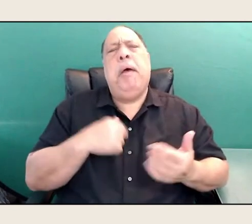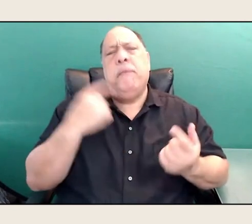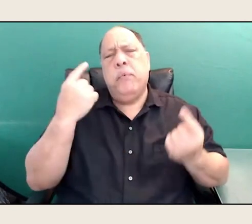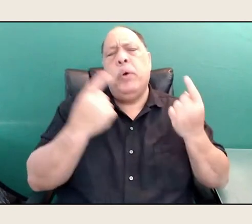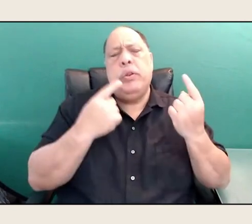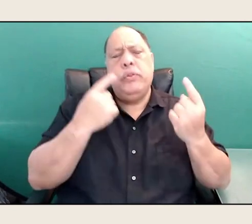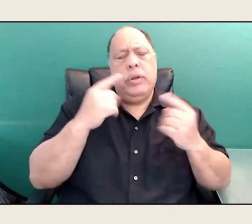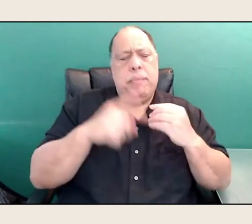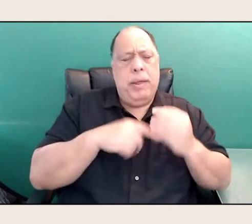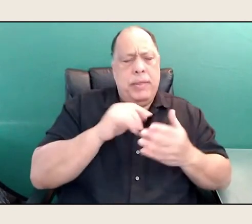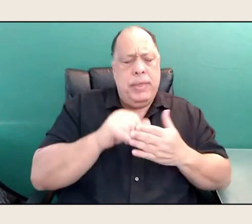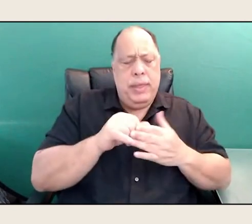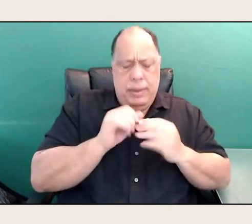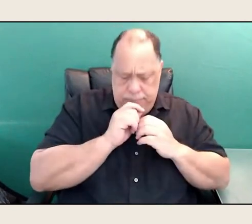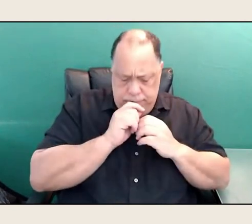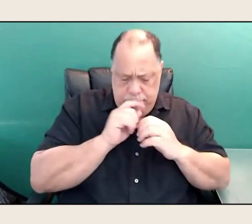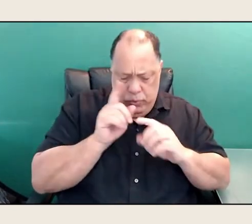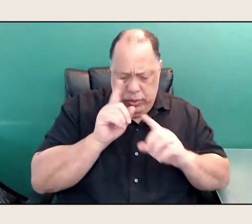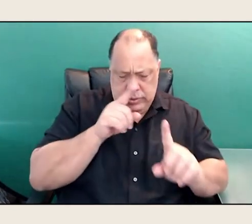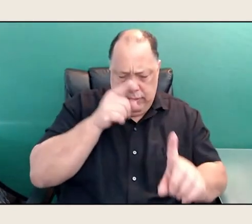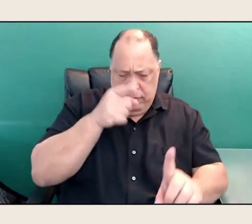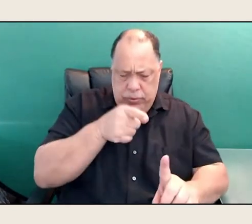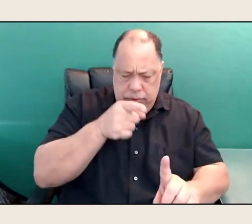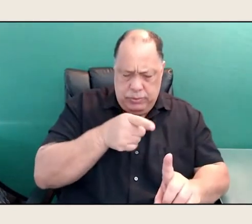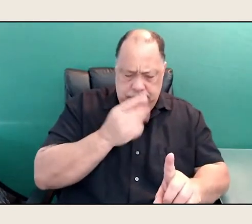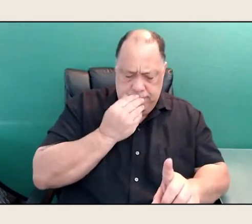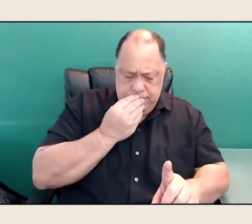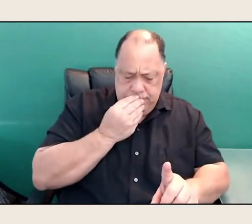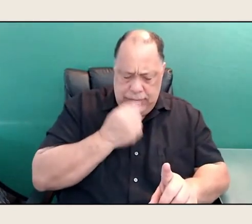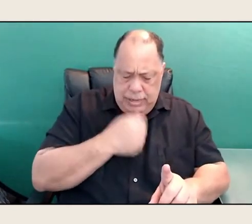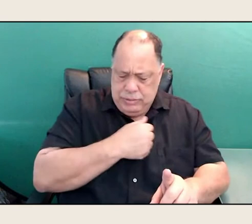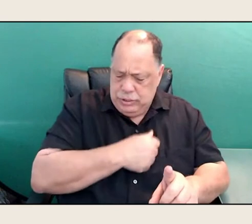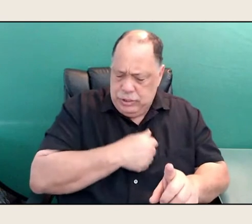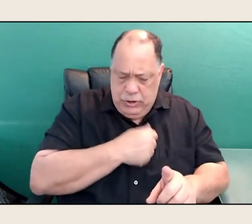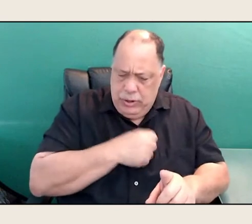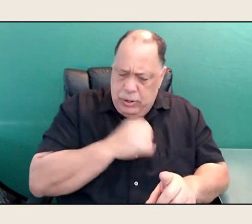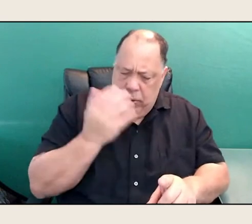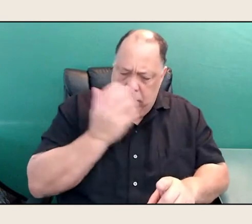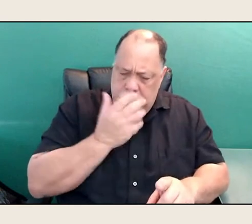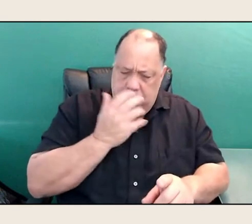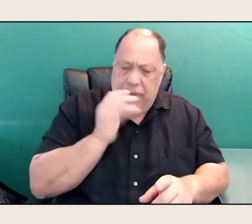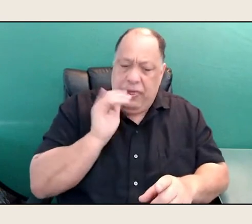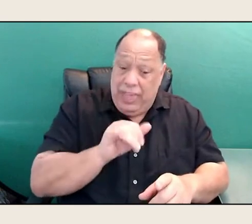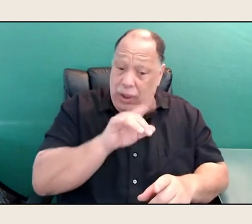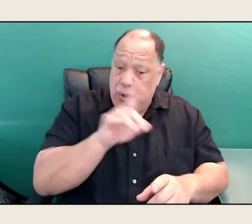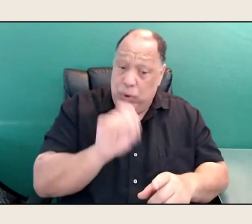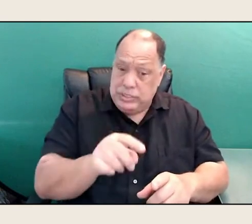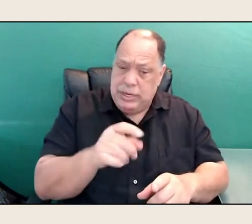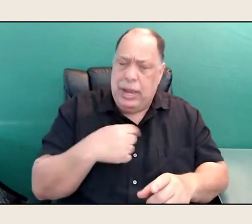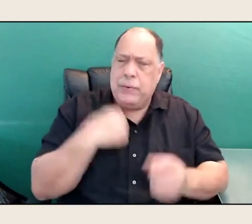Where was I going to go? I'm sorry, this is a question I have to think about, and write-- Yeah, think about it,